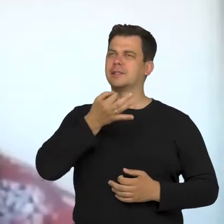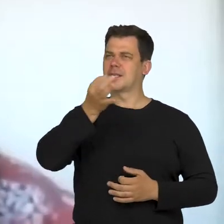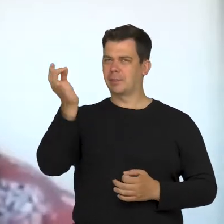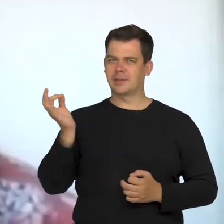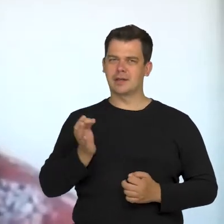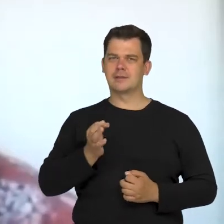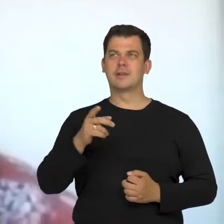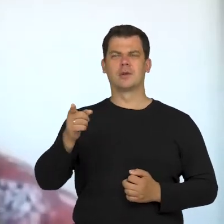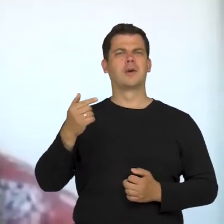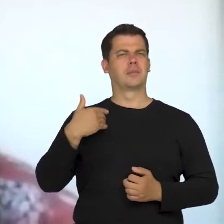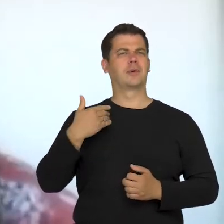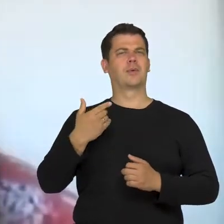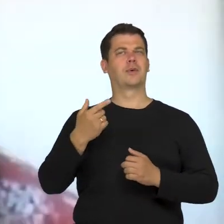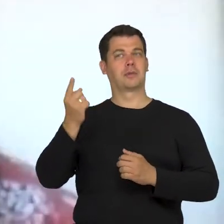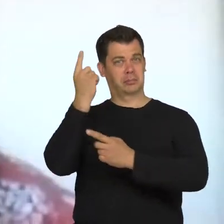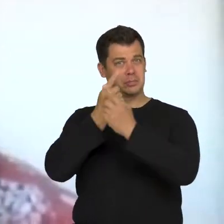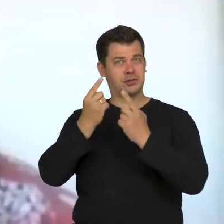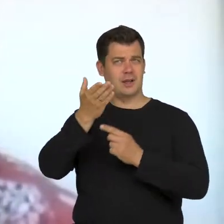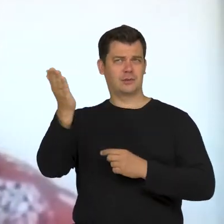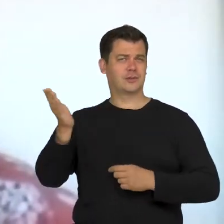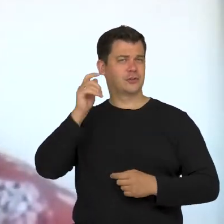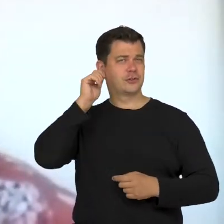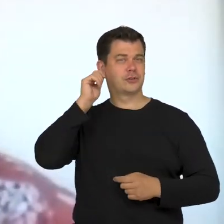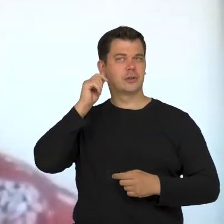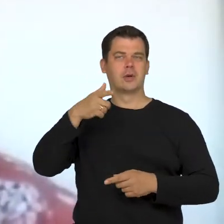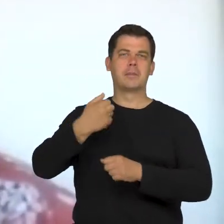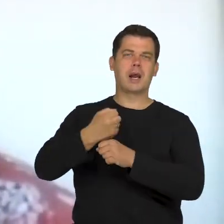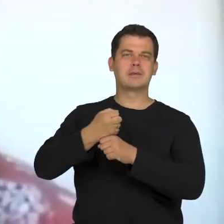about your thoughts when you were working on that play